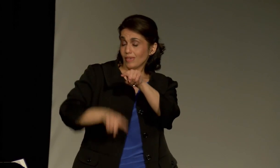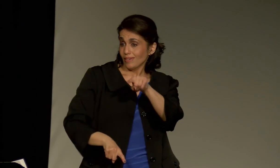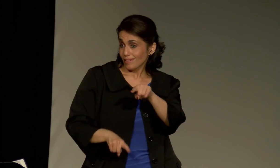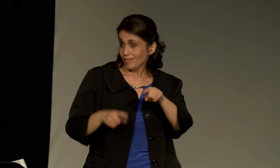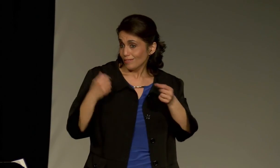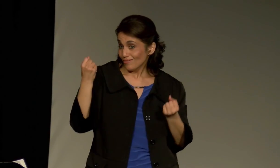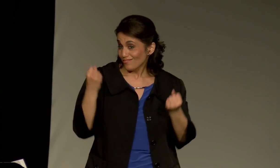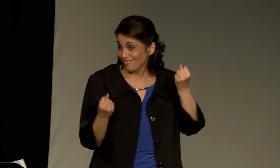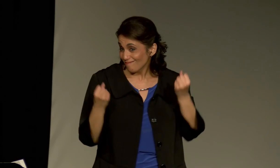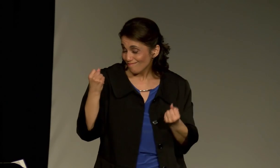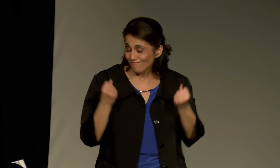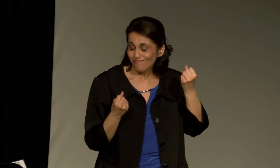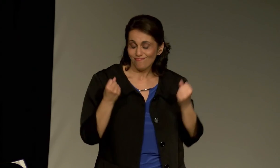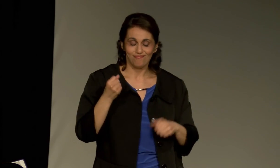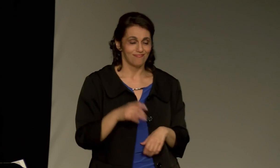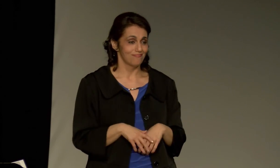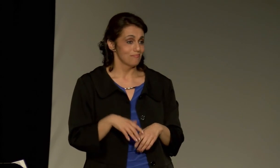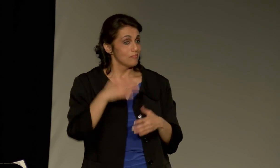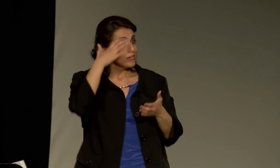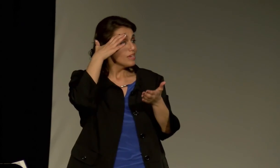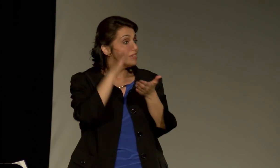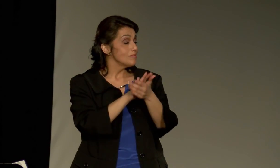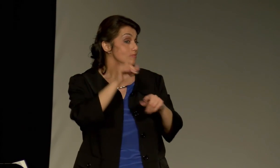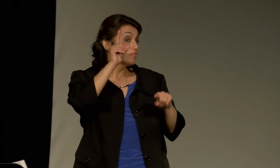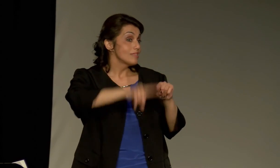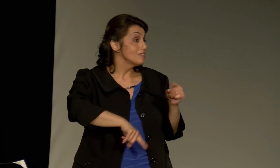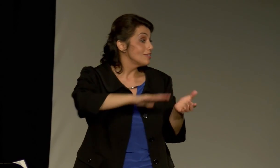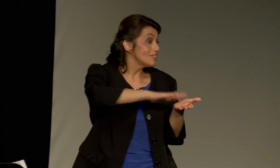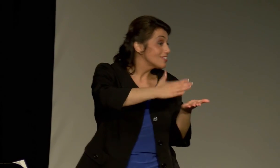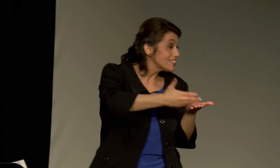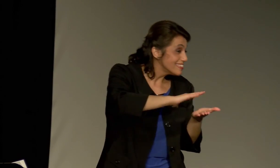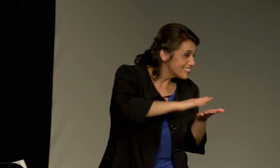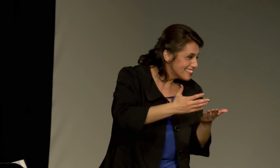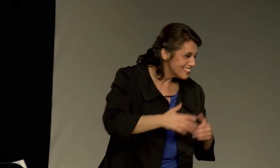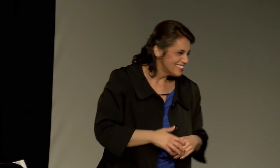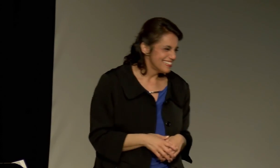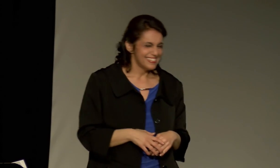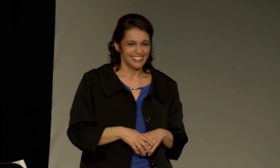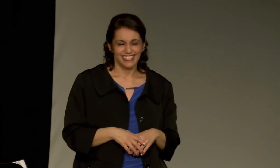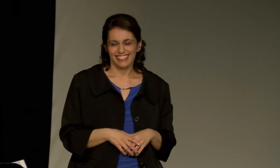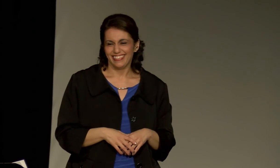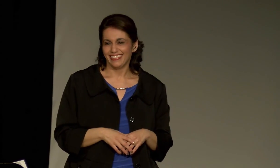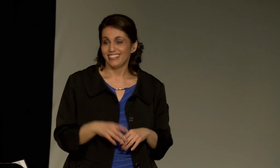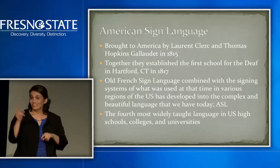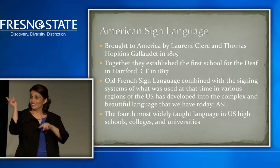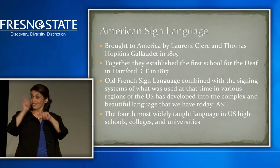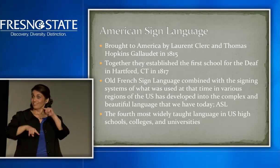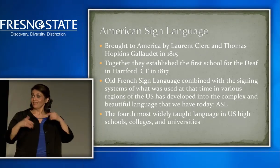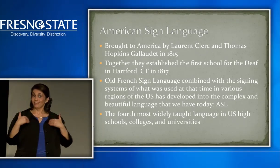They believed that we can't drive. They believe that we can't cook.